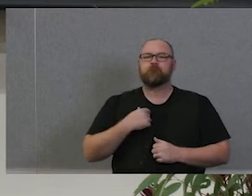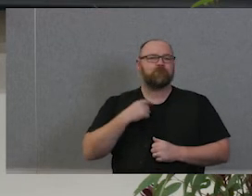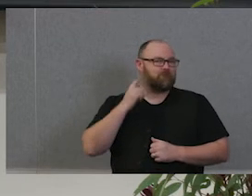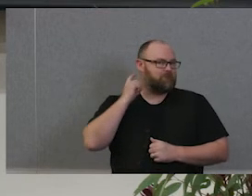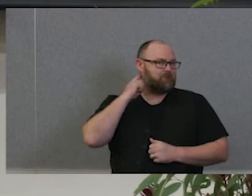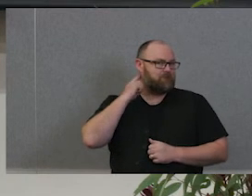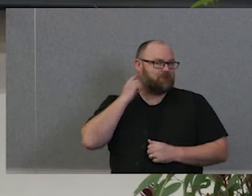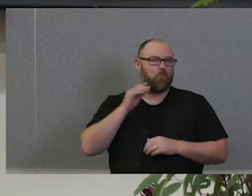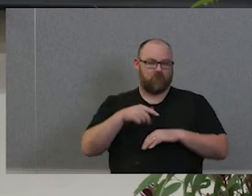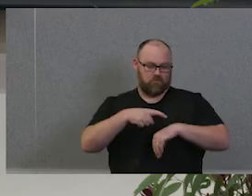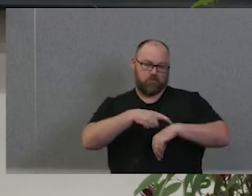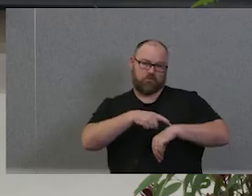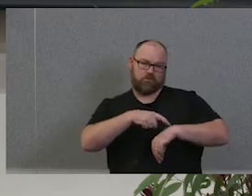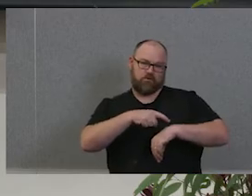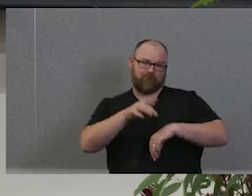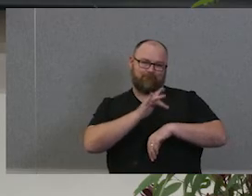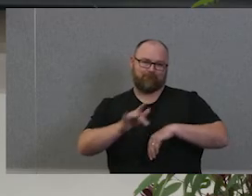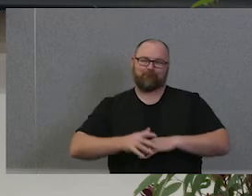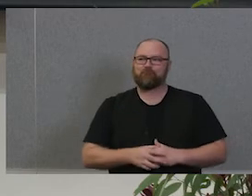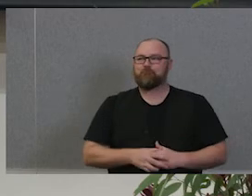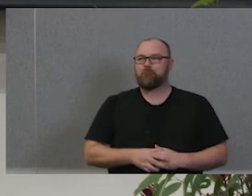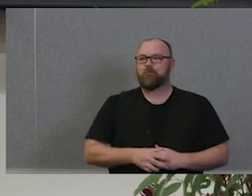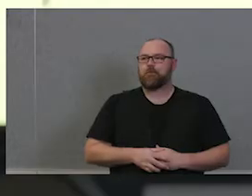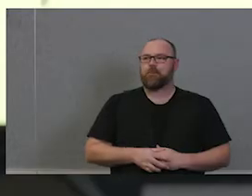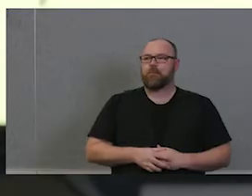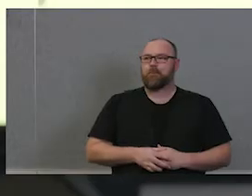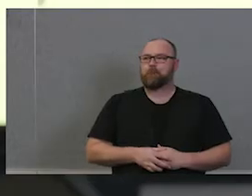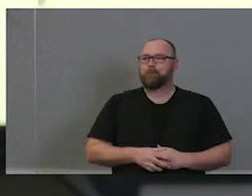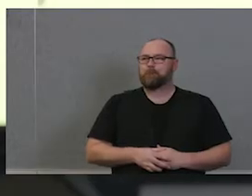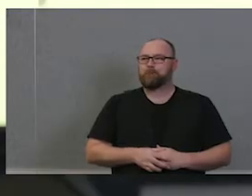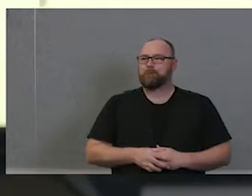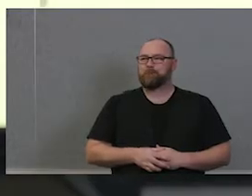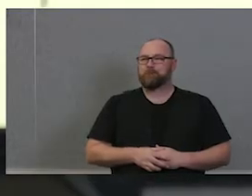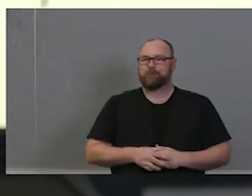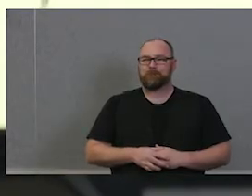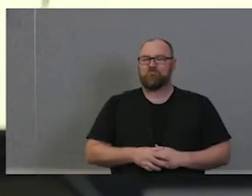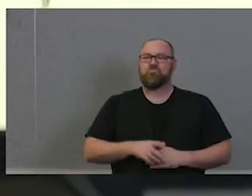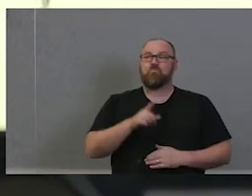the end of our time right now, but we can the conversation upstairs. If that's